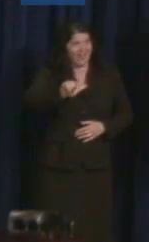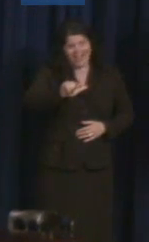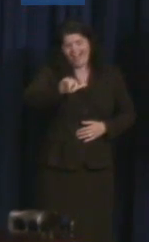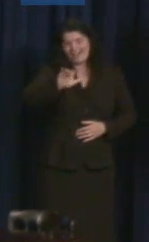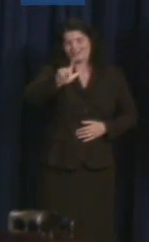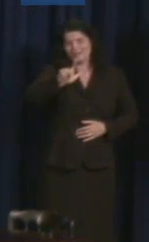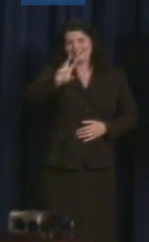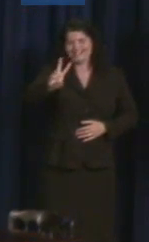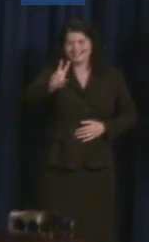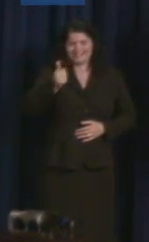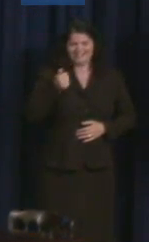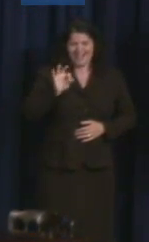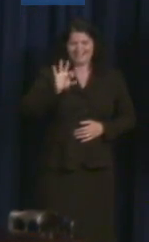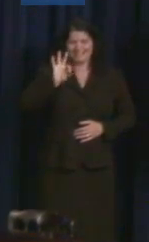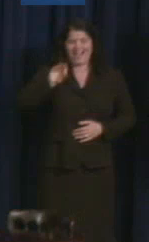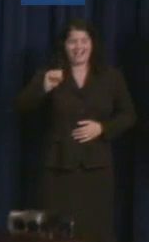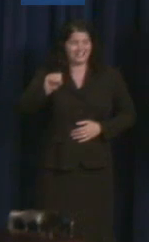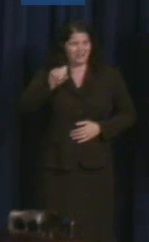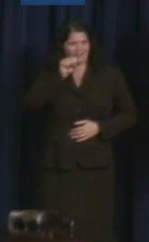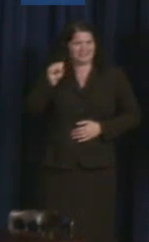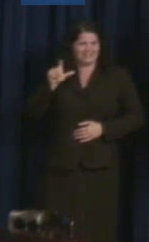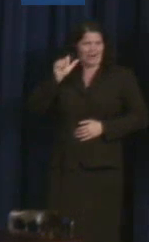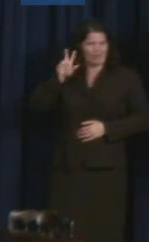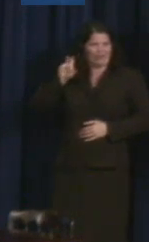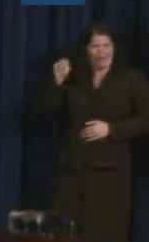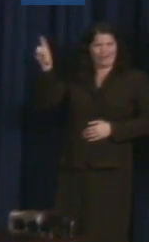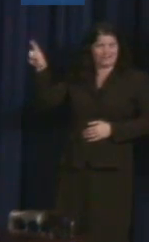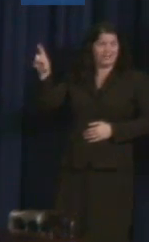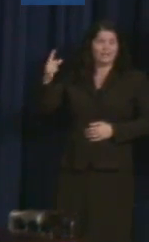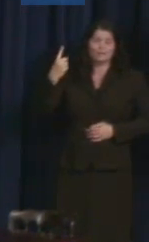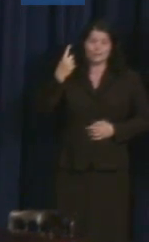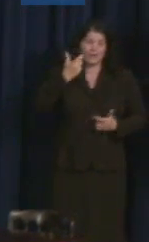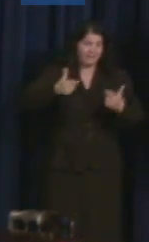It was one of the largest bill signings the White House ever hosted.